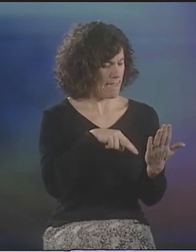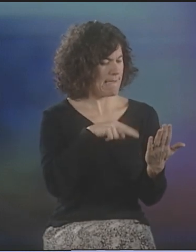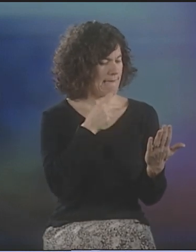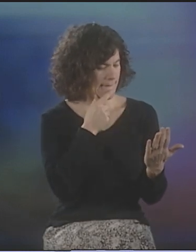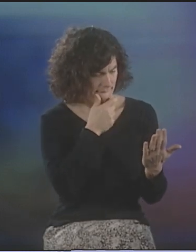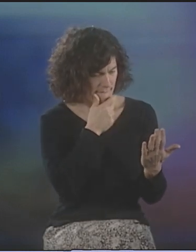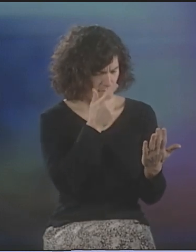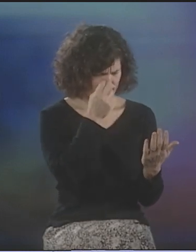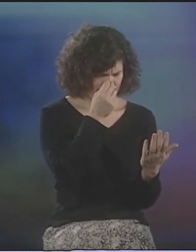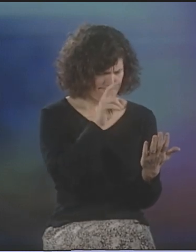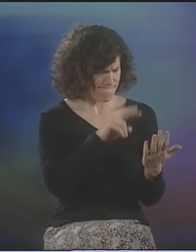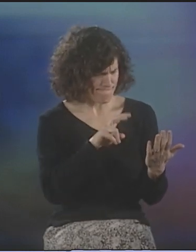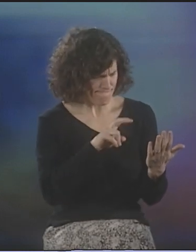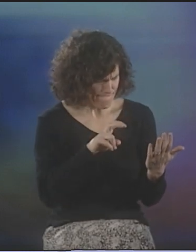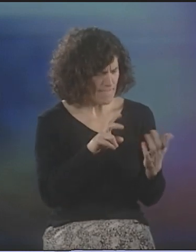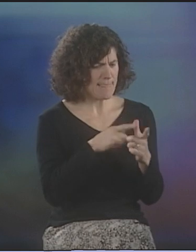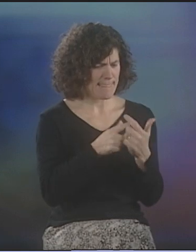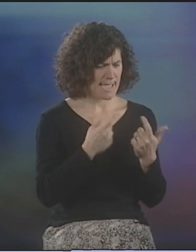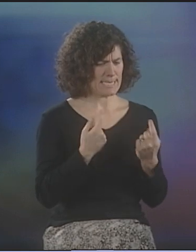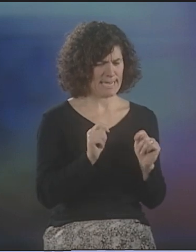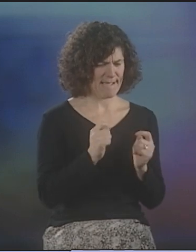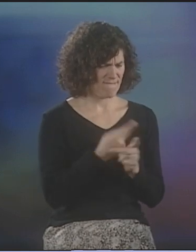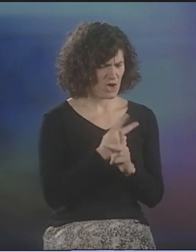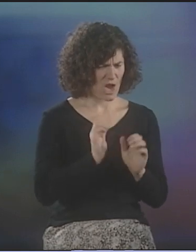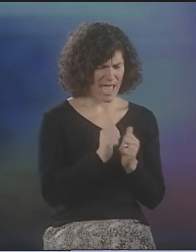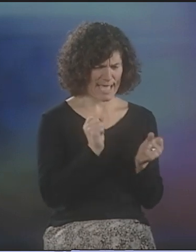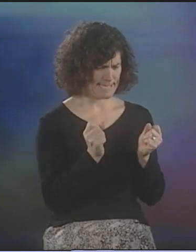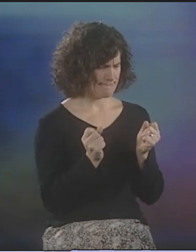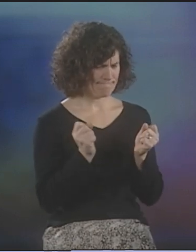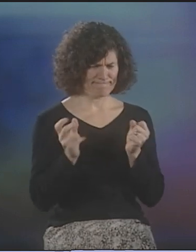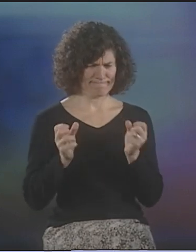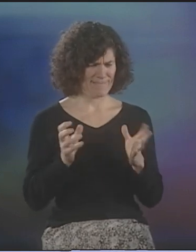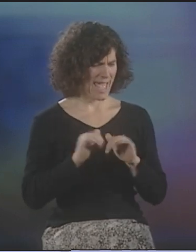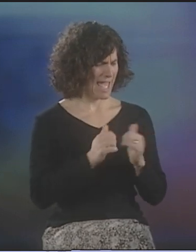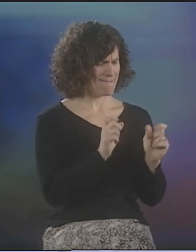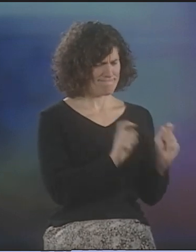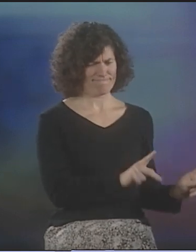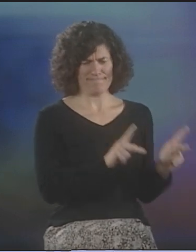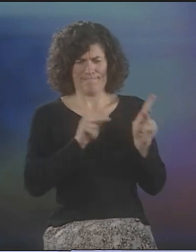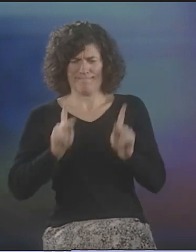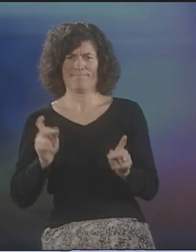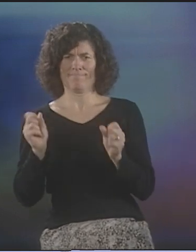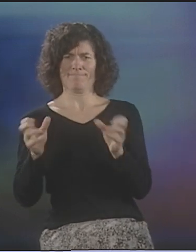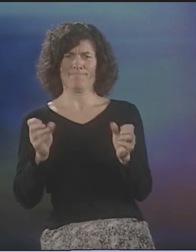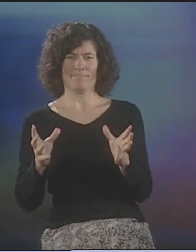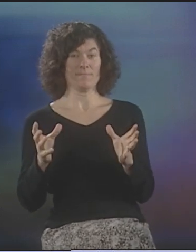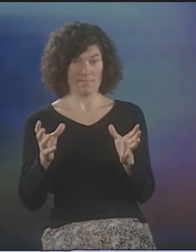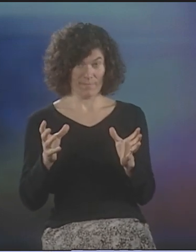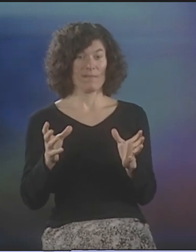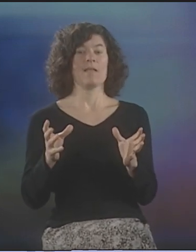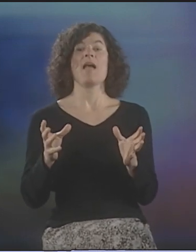I WOULD THINK REALLY HARD ABOUT WHAT IT WAS TRYING TO SAY, TRY TO FIGURE OUT HOW I MIGHT TRANSLATE THIS, HOW I WOULD GIVE A COMMENSURATE RENDITION